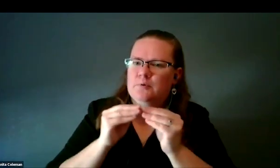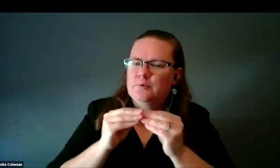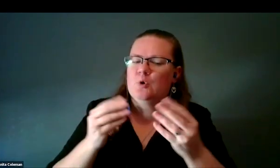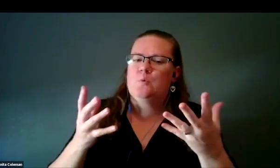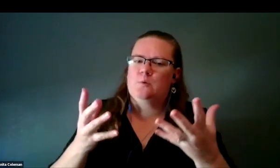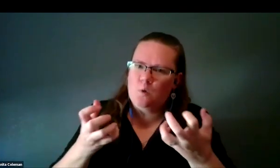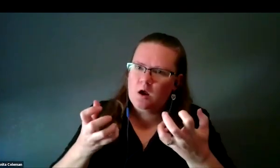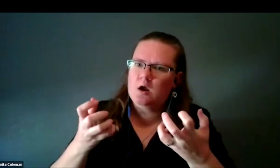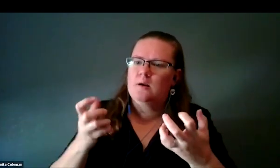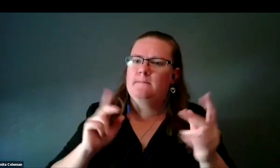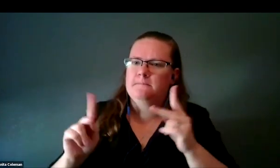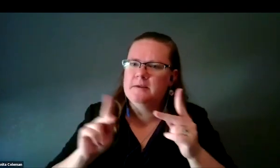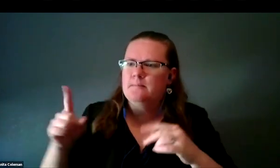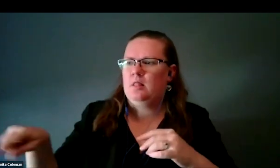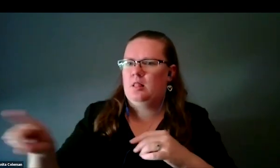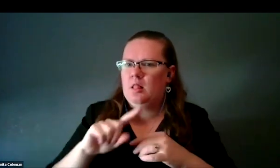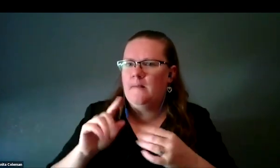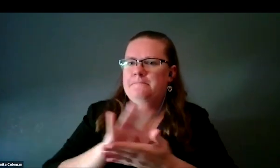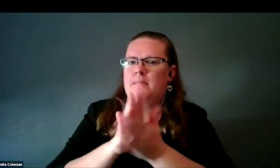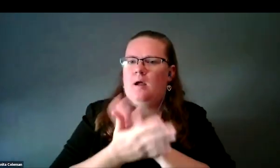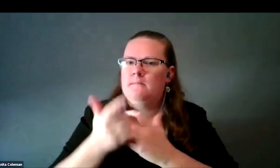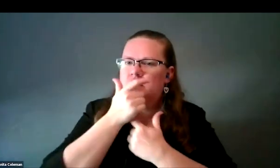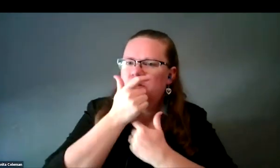is that we wanted to stimulate interest and confidence